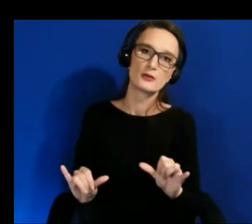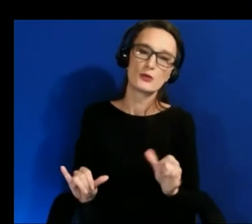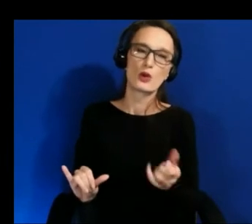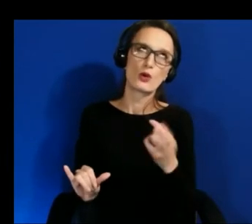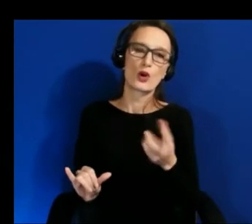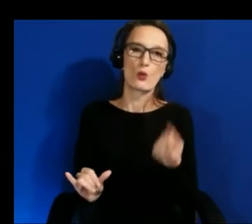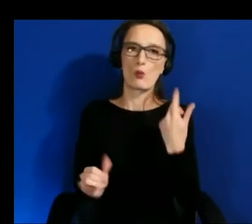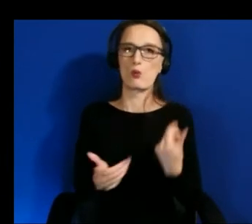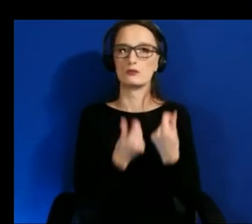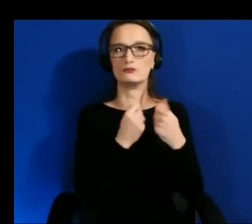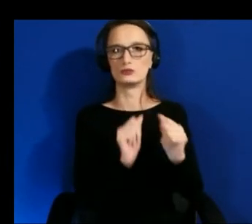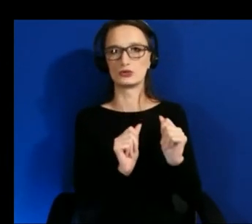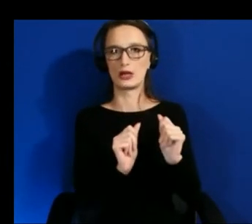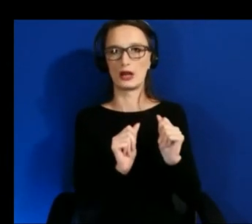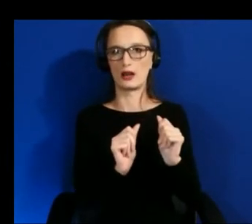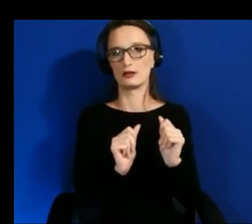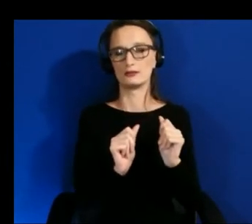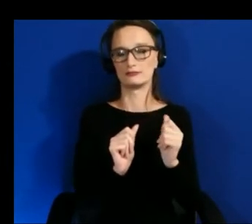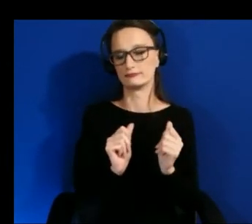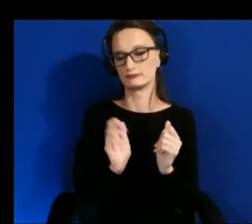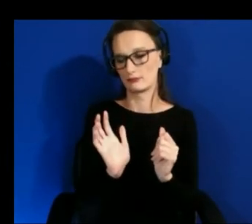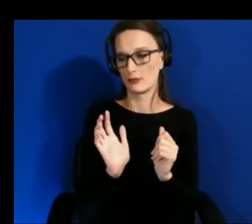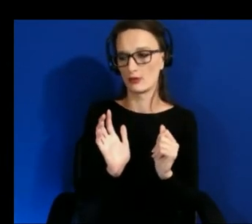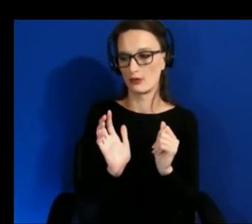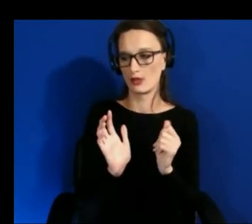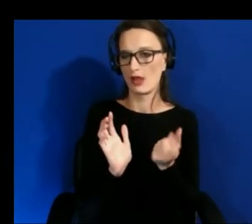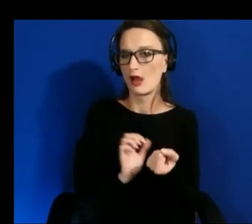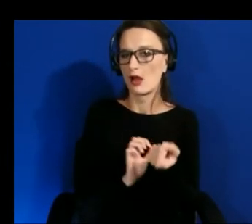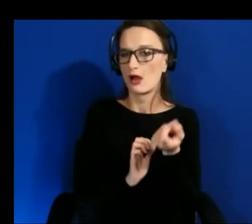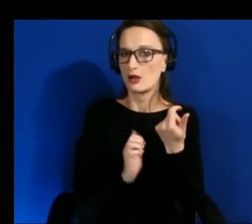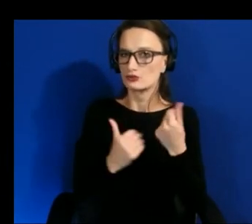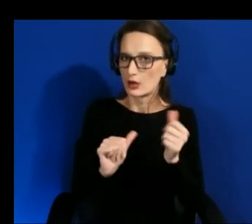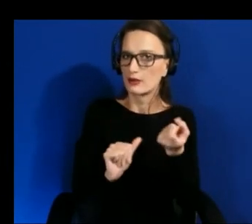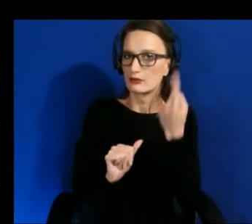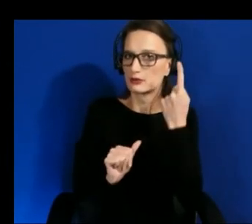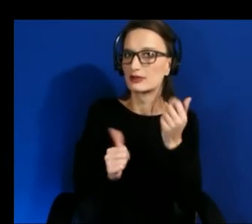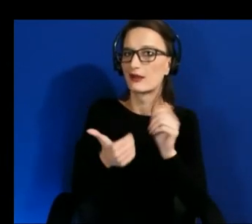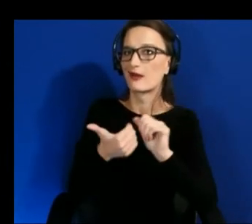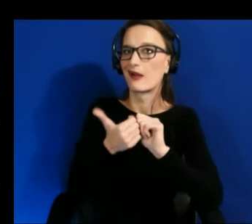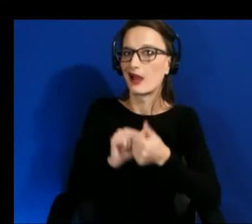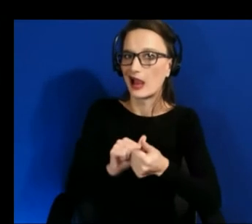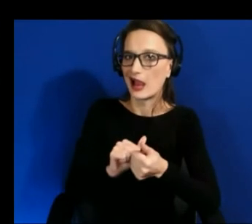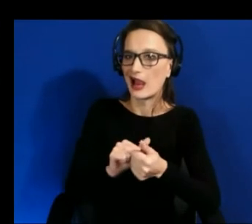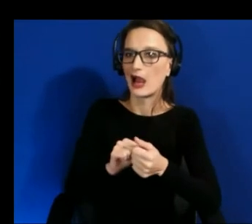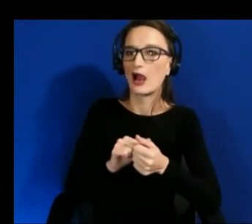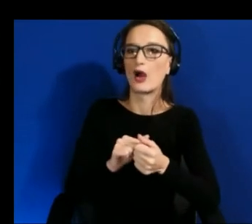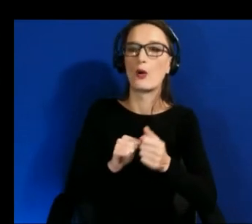understand for example how we could have more accessible bi-manual interactions in vr but with